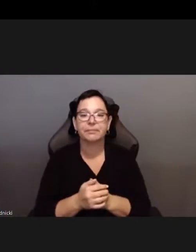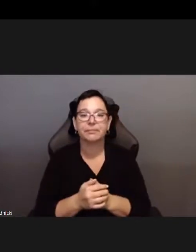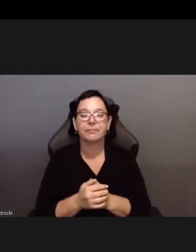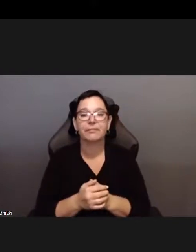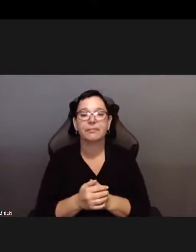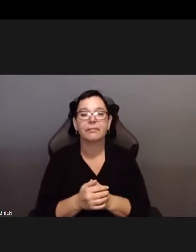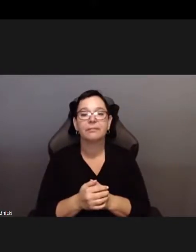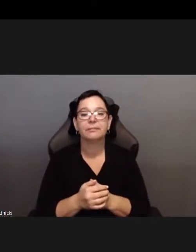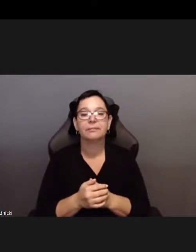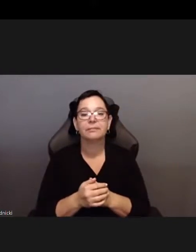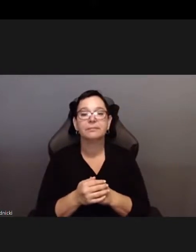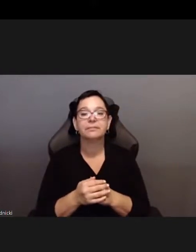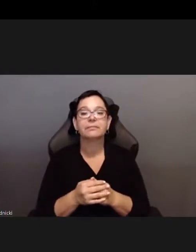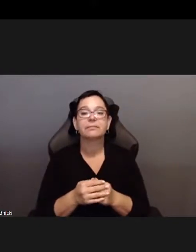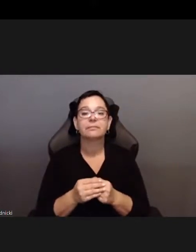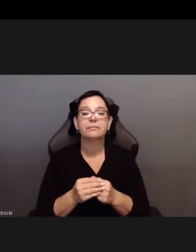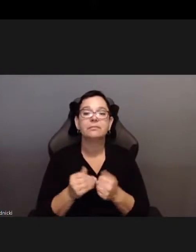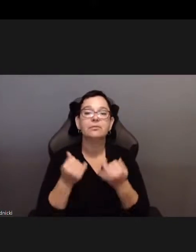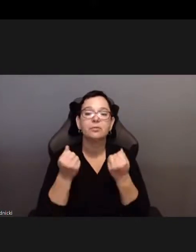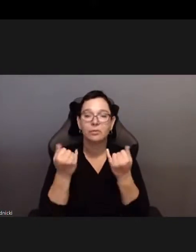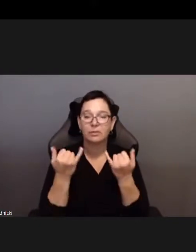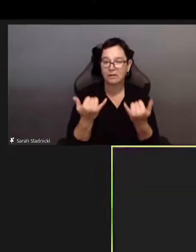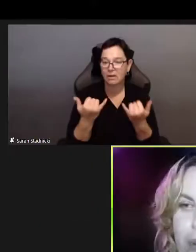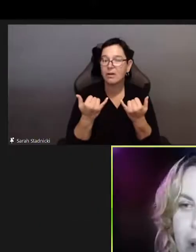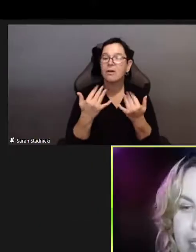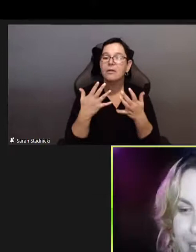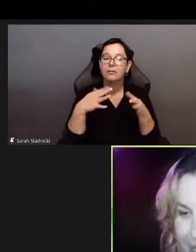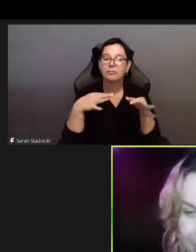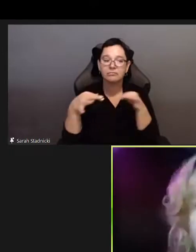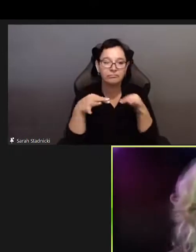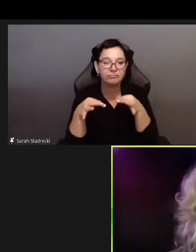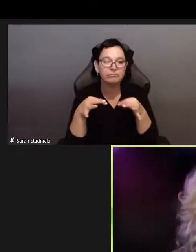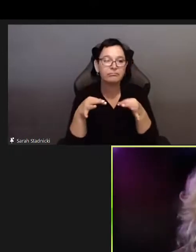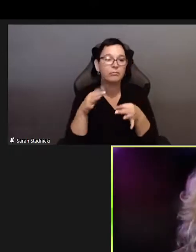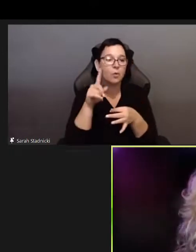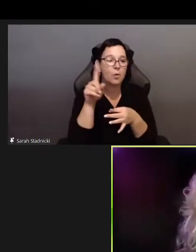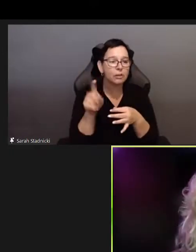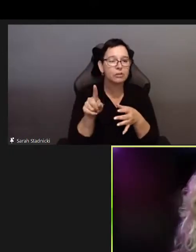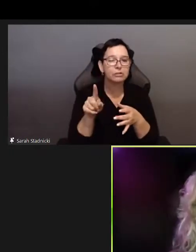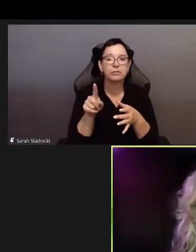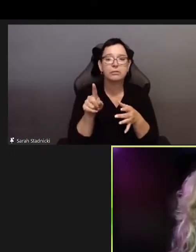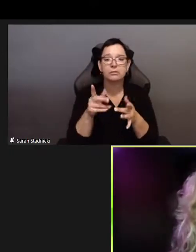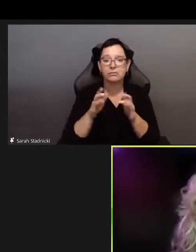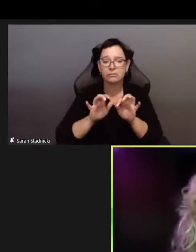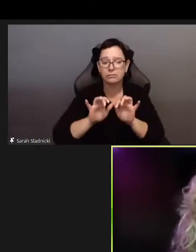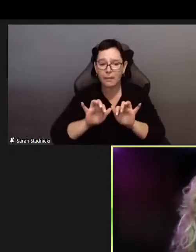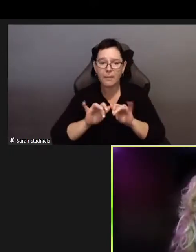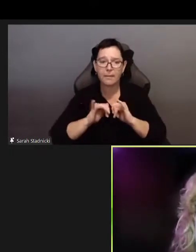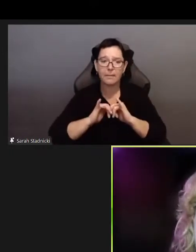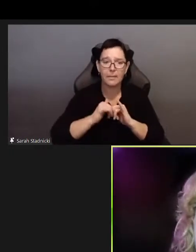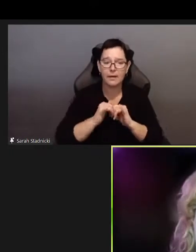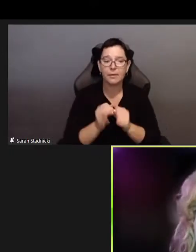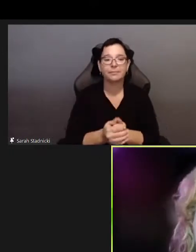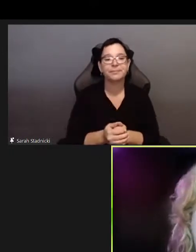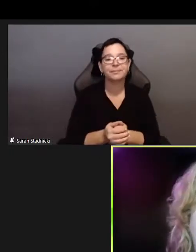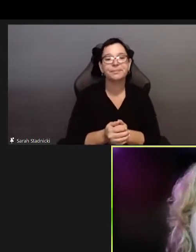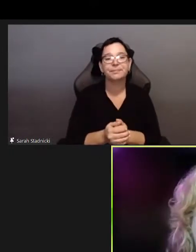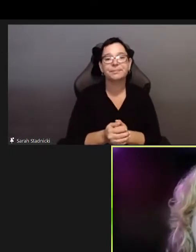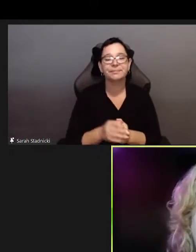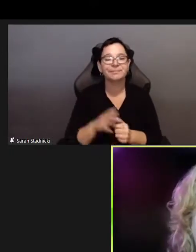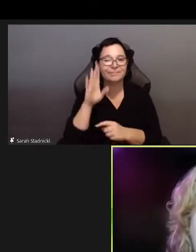Tali Cherniawksy will field the questions and present them to the panelists.